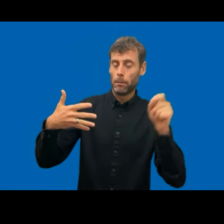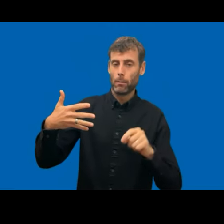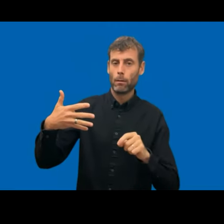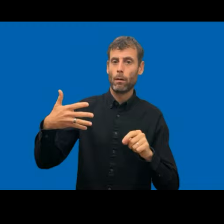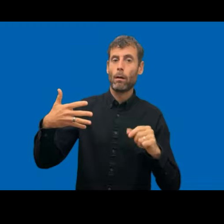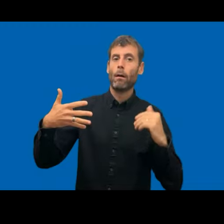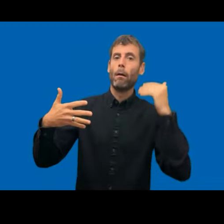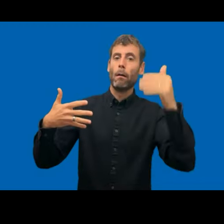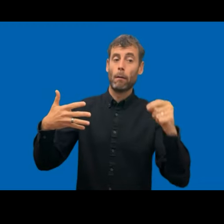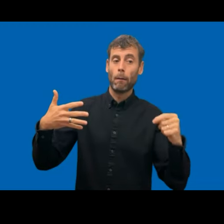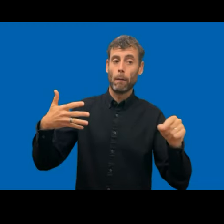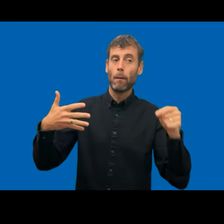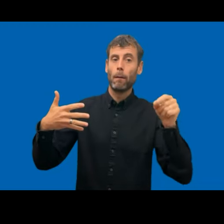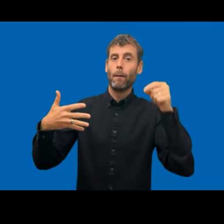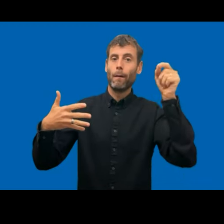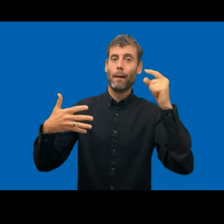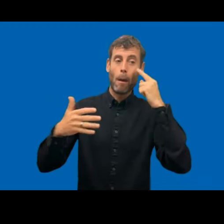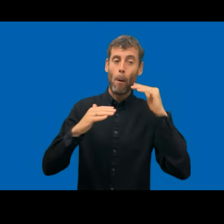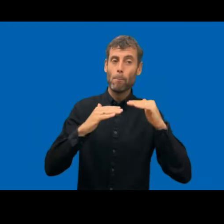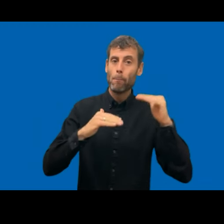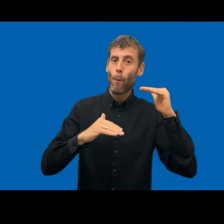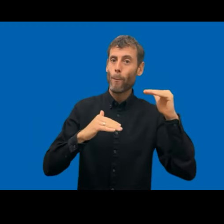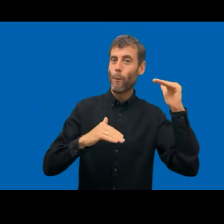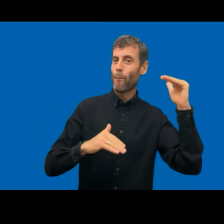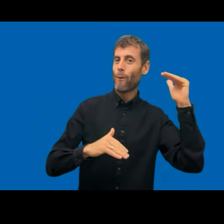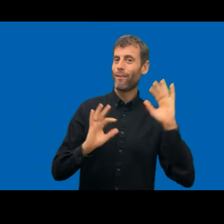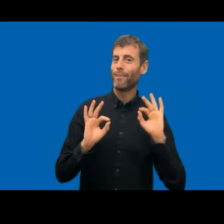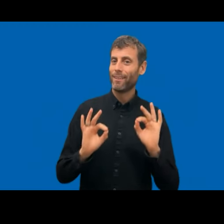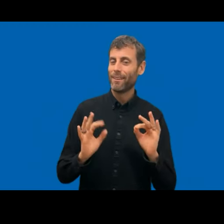and it's difficult to see if there's, you know, the difference between the websites